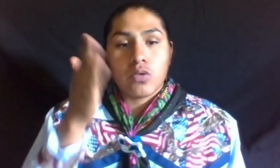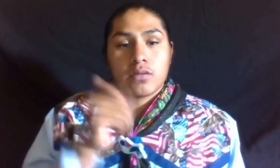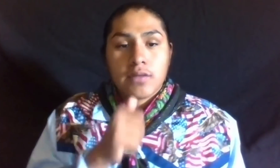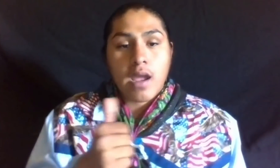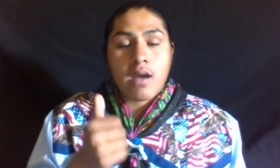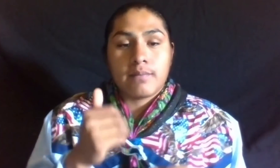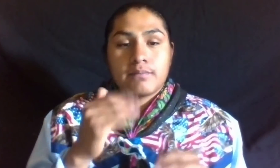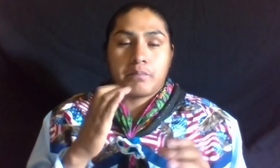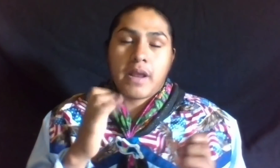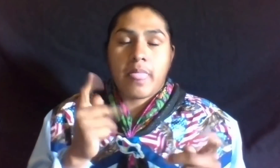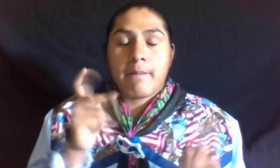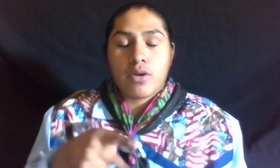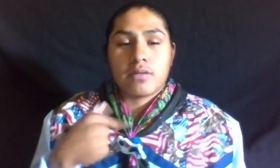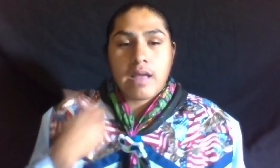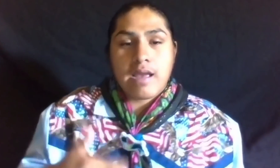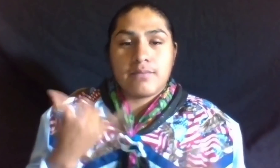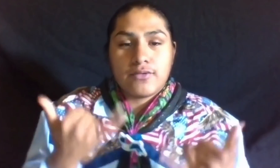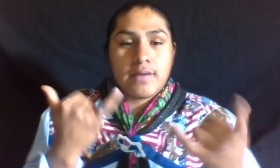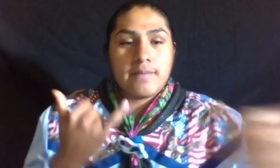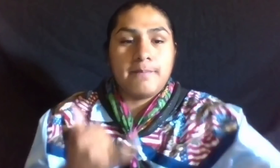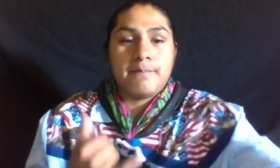I TRULY WOULDN’T BE THE PERSON I AM TODAY!